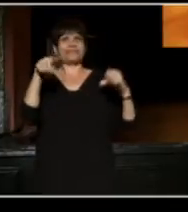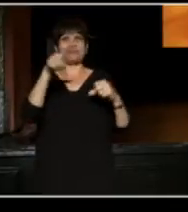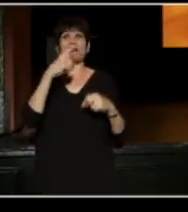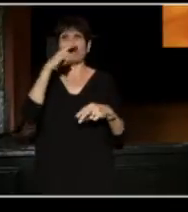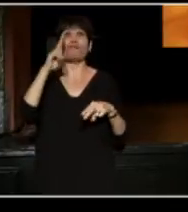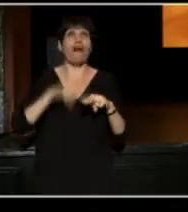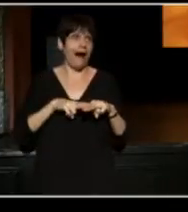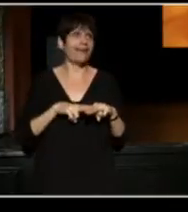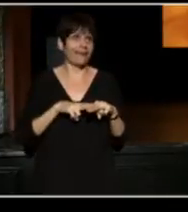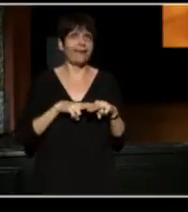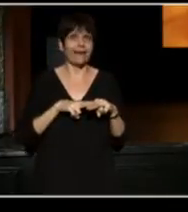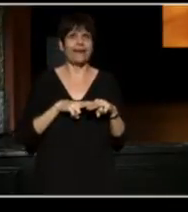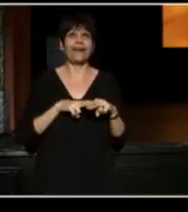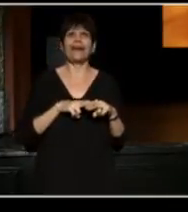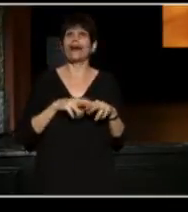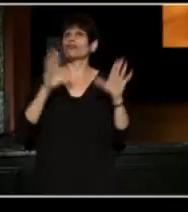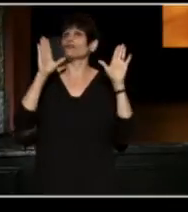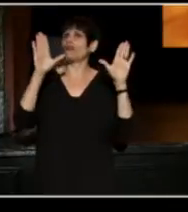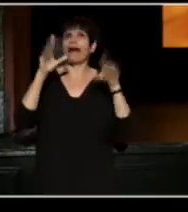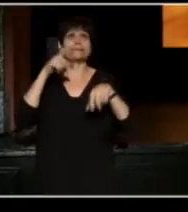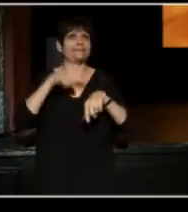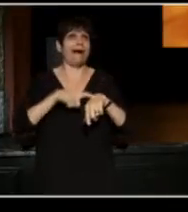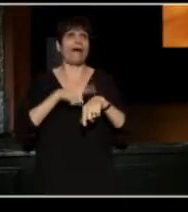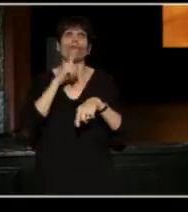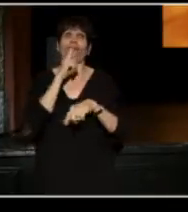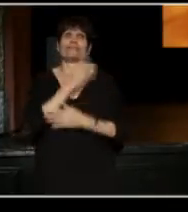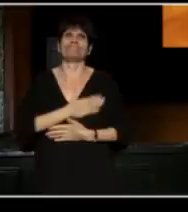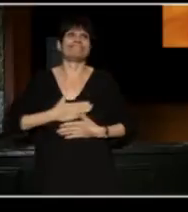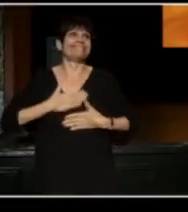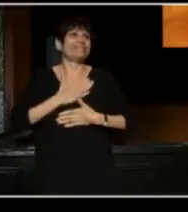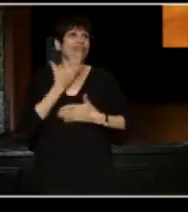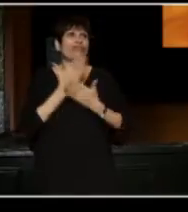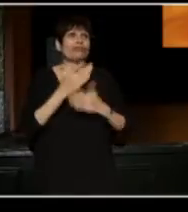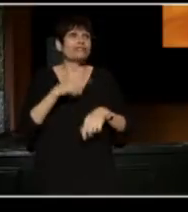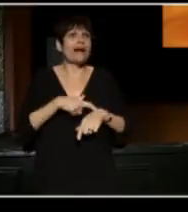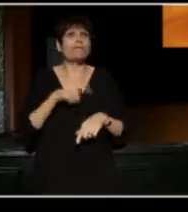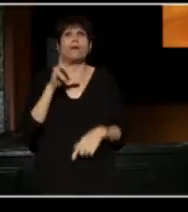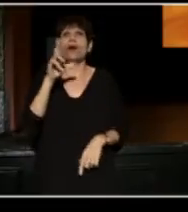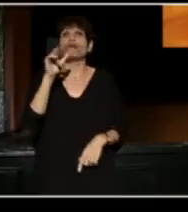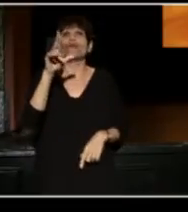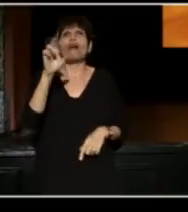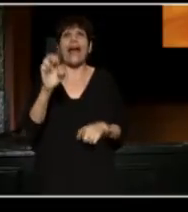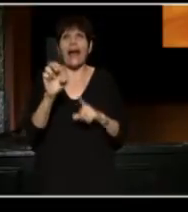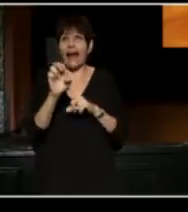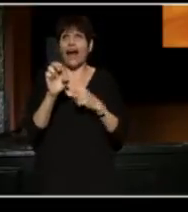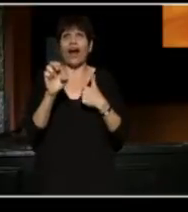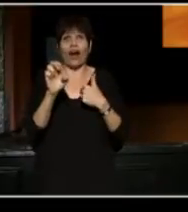and you are going to have such a great time. But it is so rare that I get to actually tell